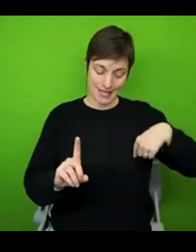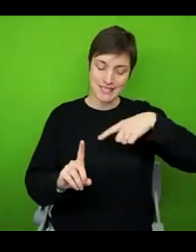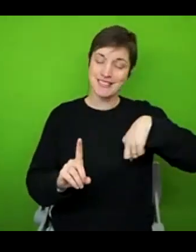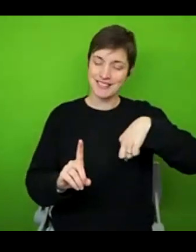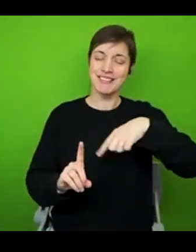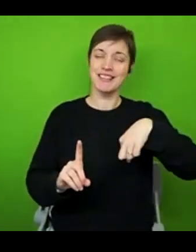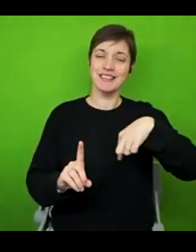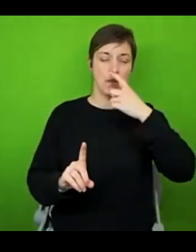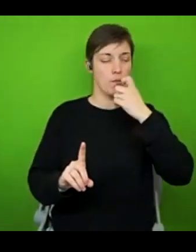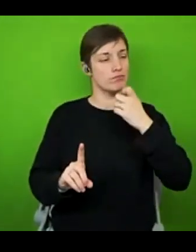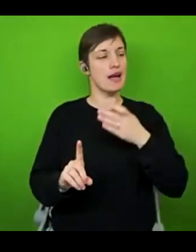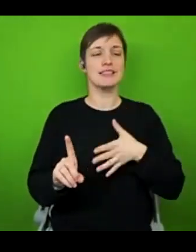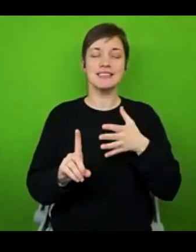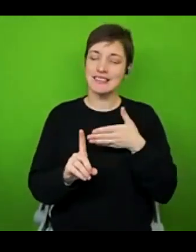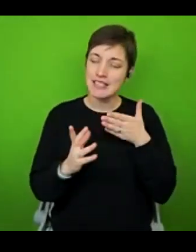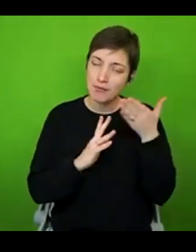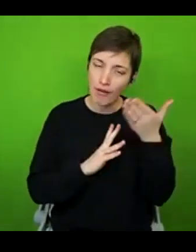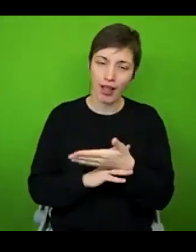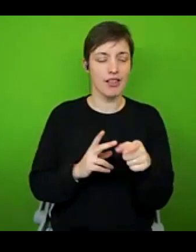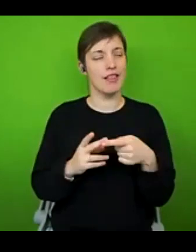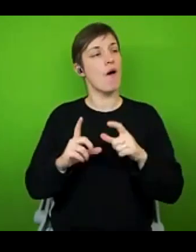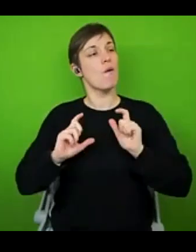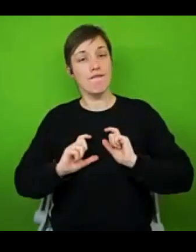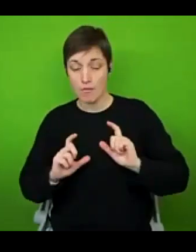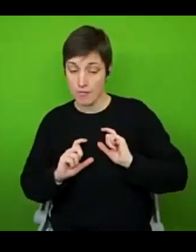comfortable, and more importantly than anything enjoyable for you.